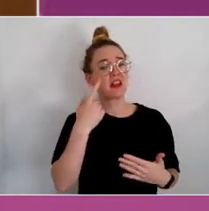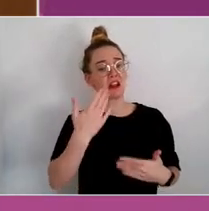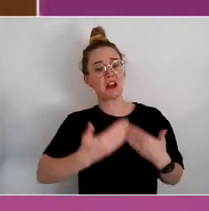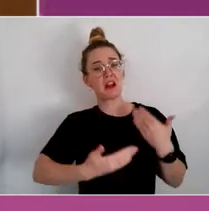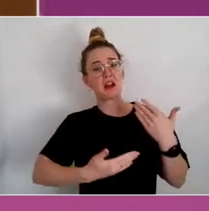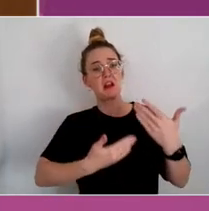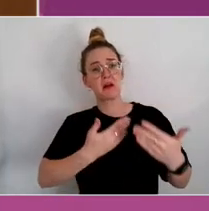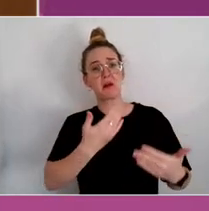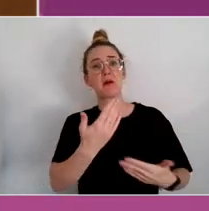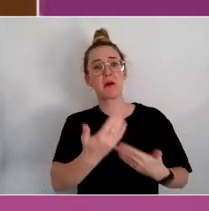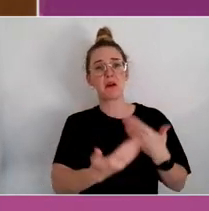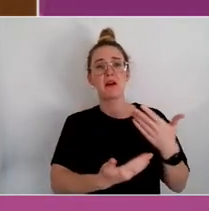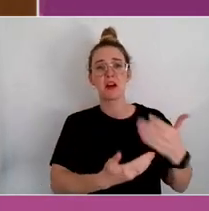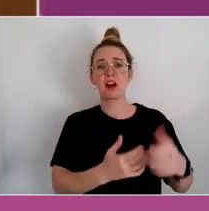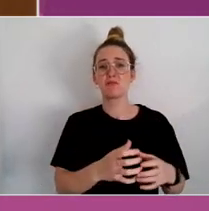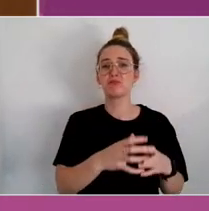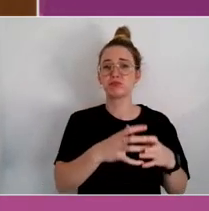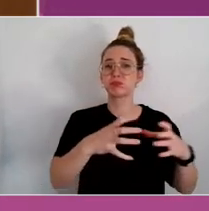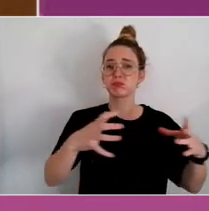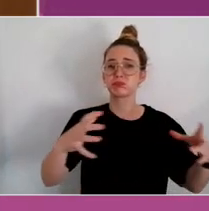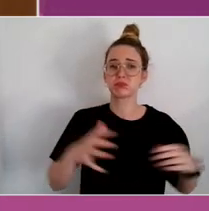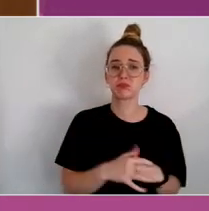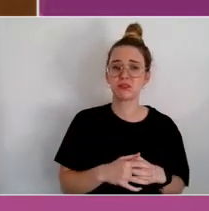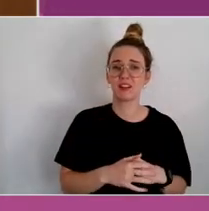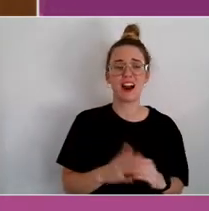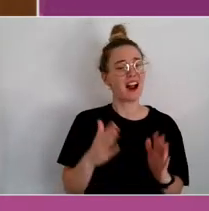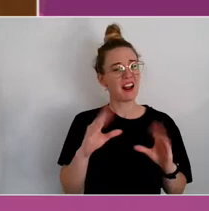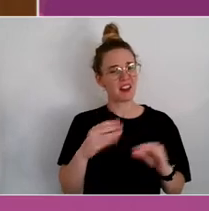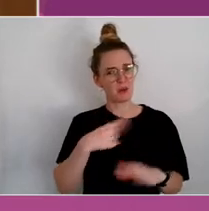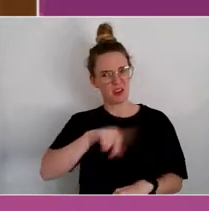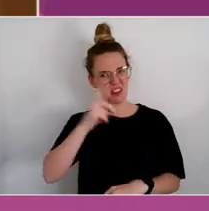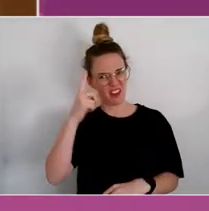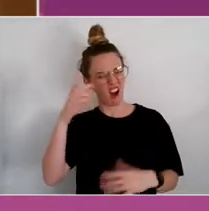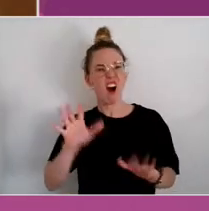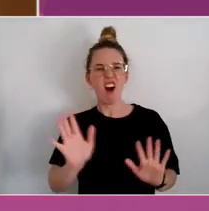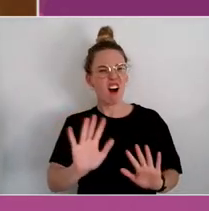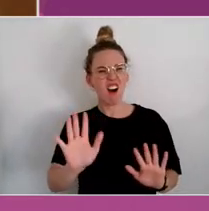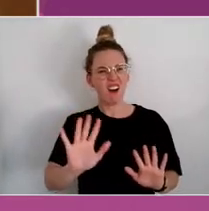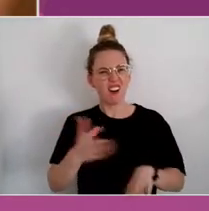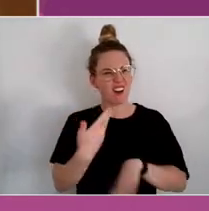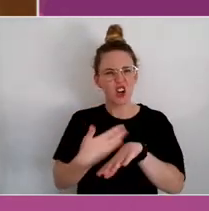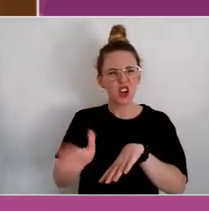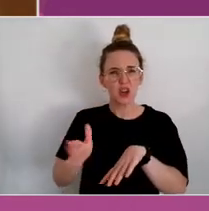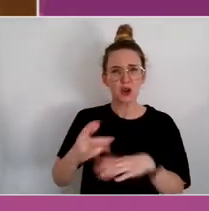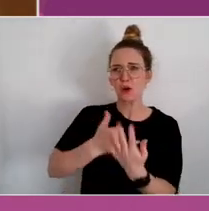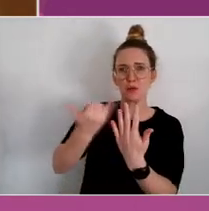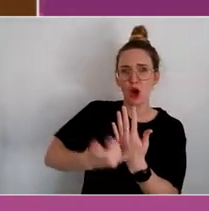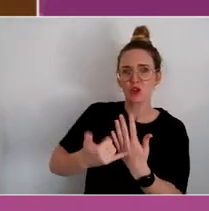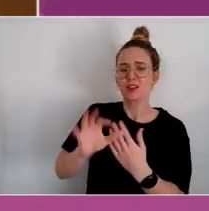And then we think, well, actually, we don't need to do something new. Let's bring those to Queensland. Or to Melbourne.